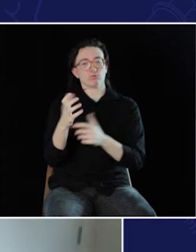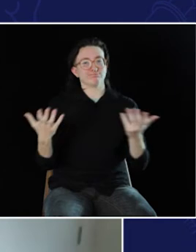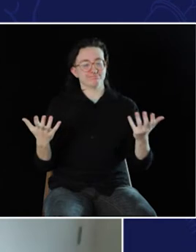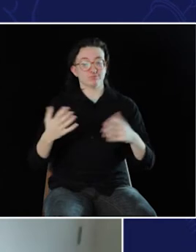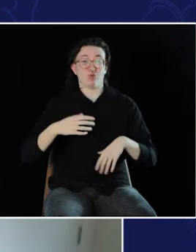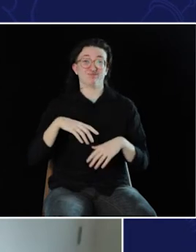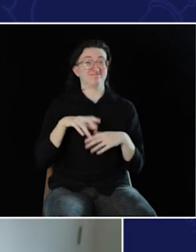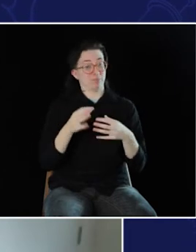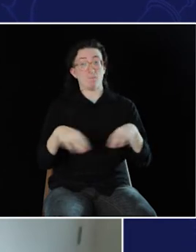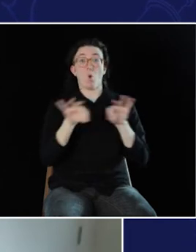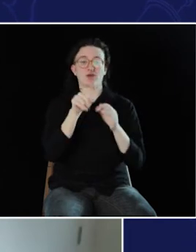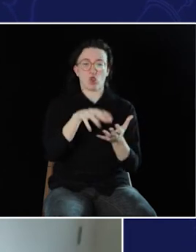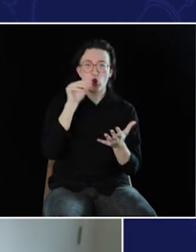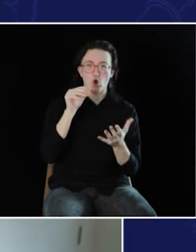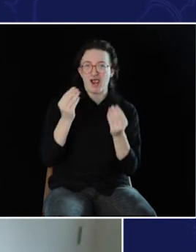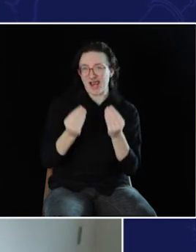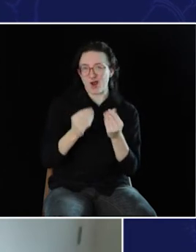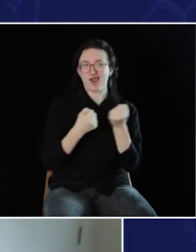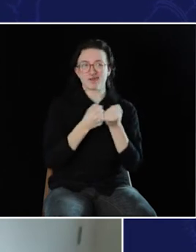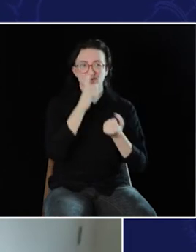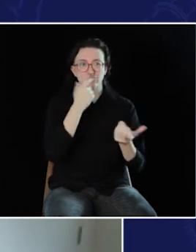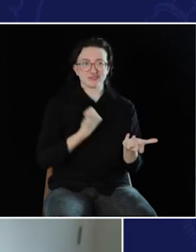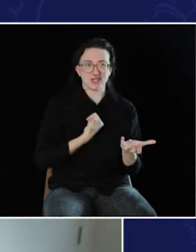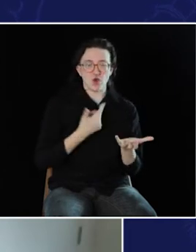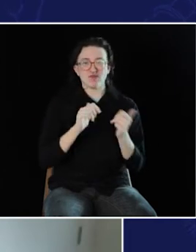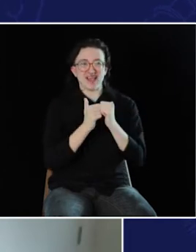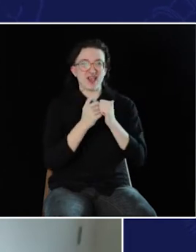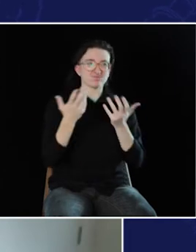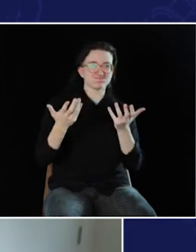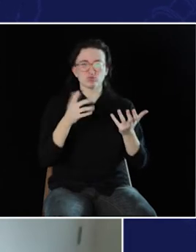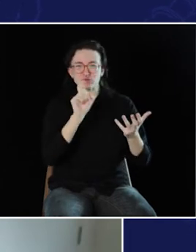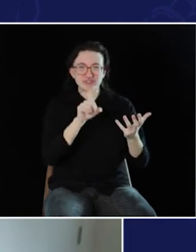So, learning to advocate for yourself and what you need is really